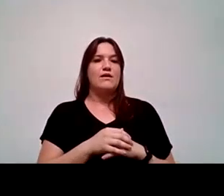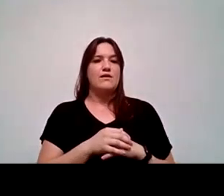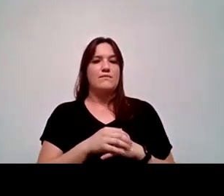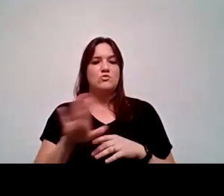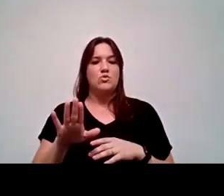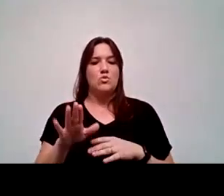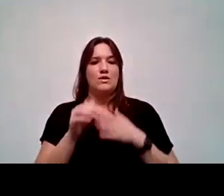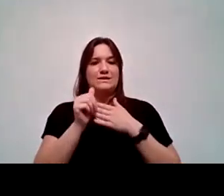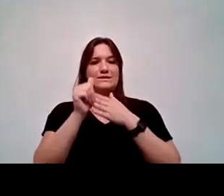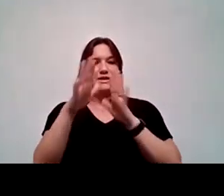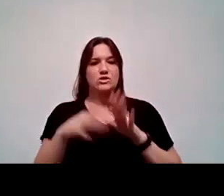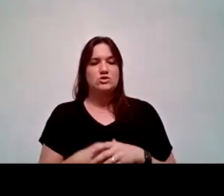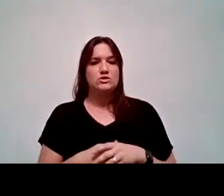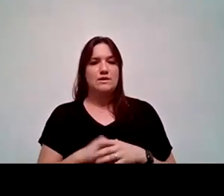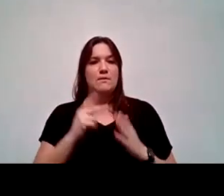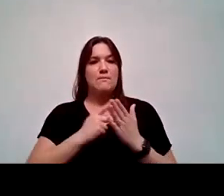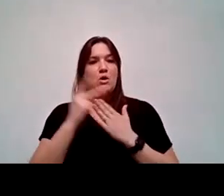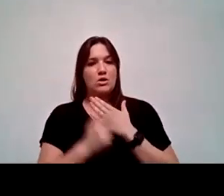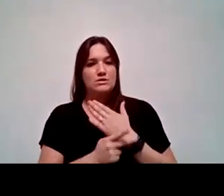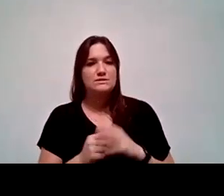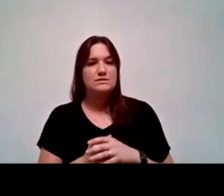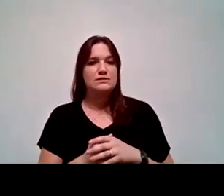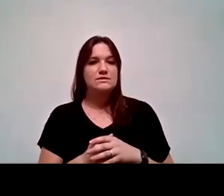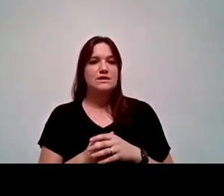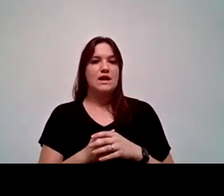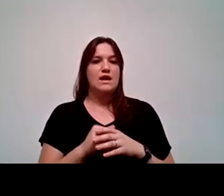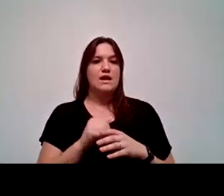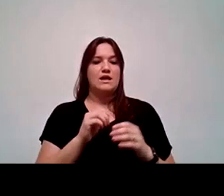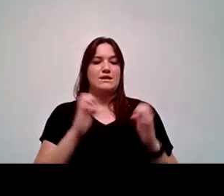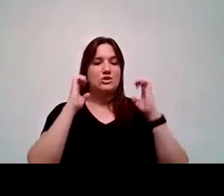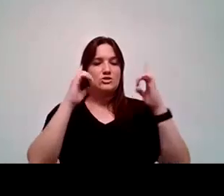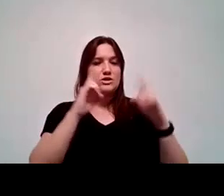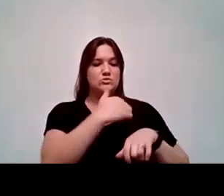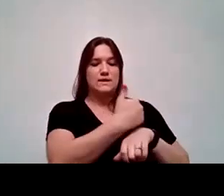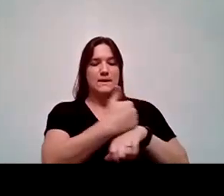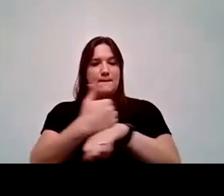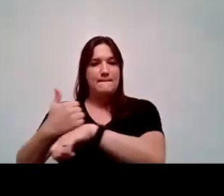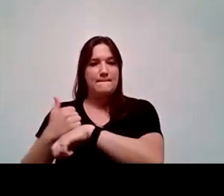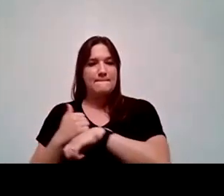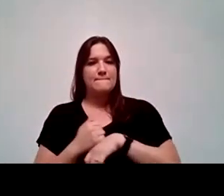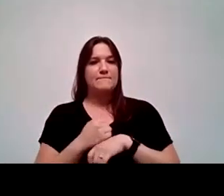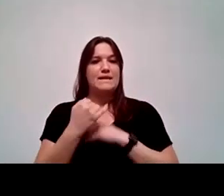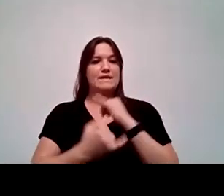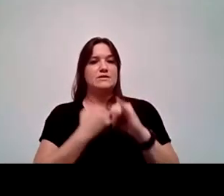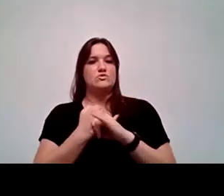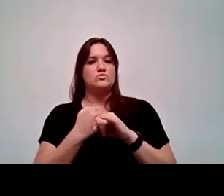your policies, as well as curricular and co-curricular structures and institutional advancement activities,